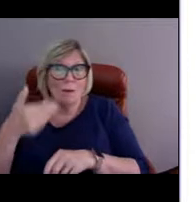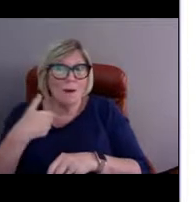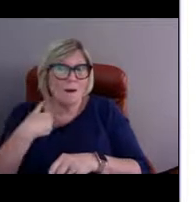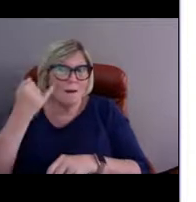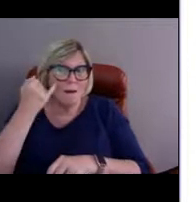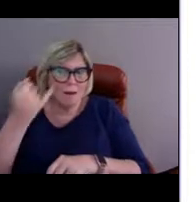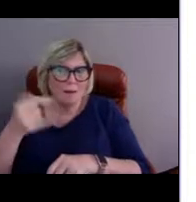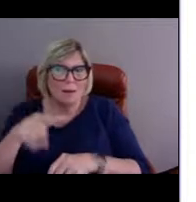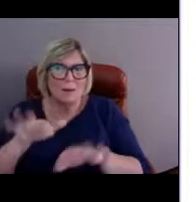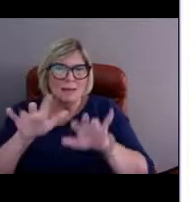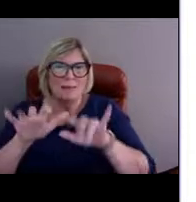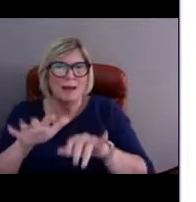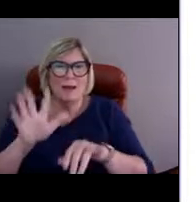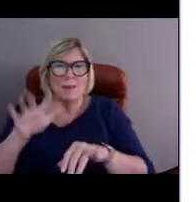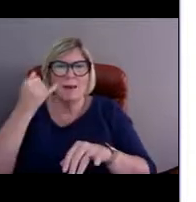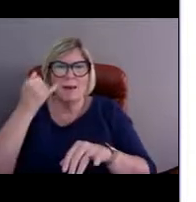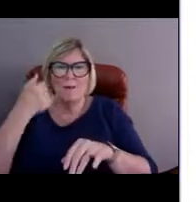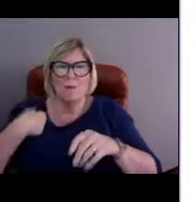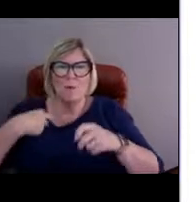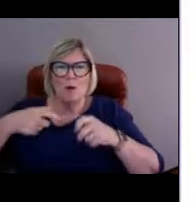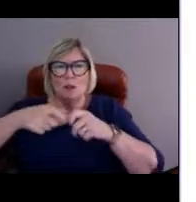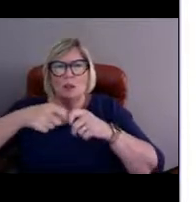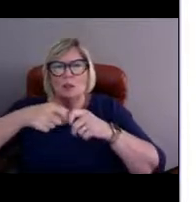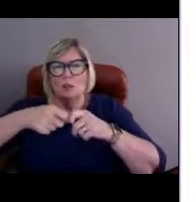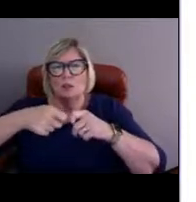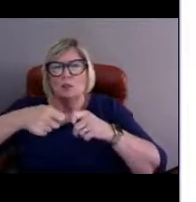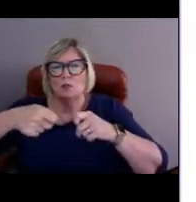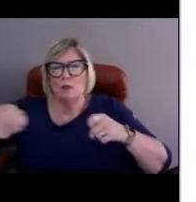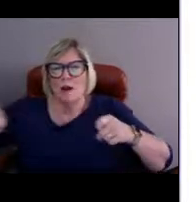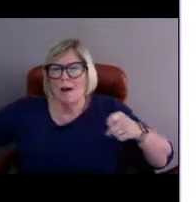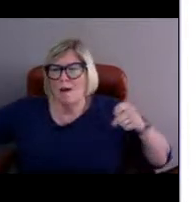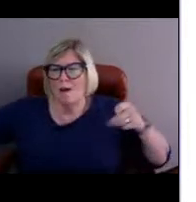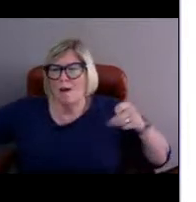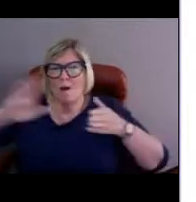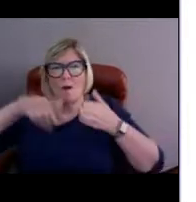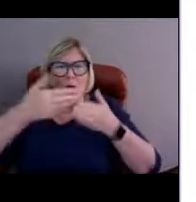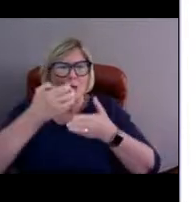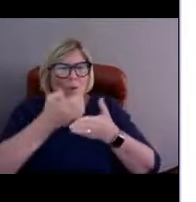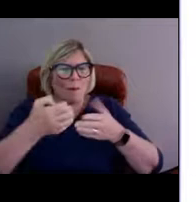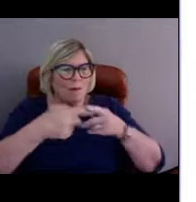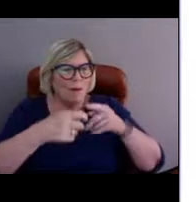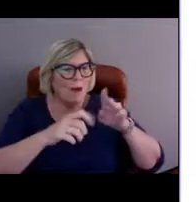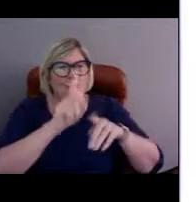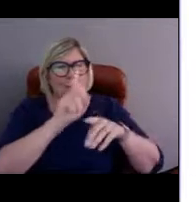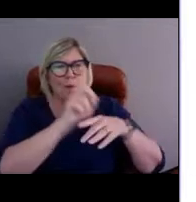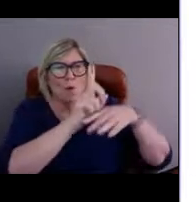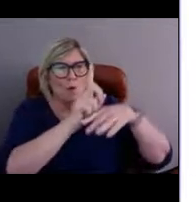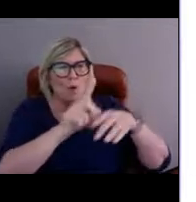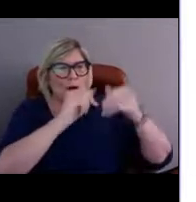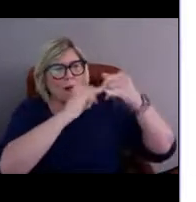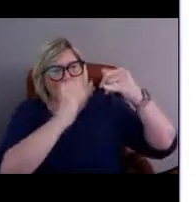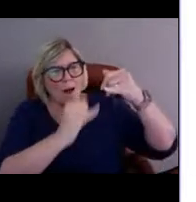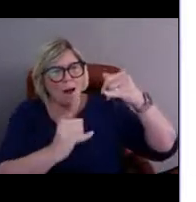If we were to stretch out all the equipment from the buoy through the line all the way to the weight,